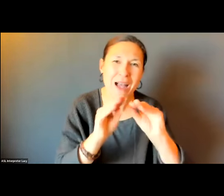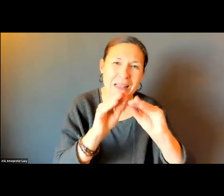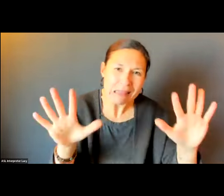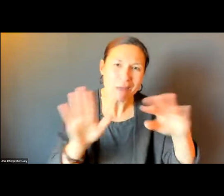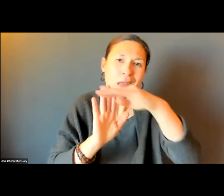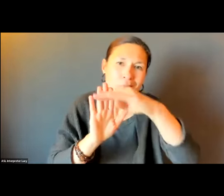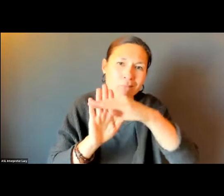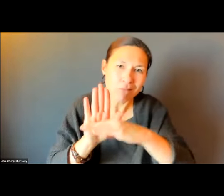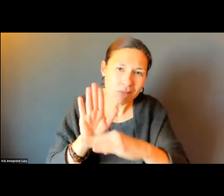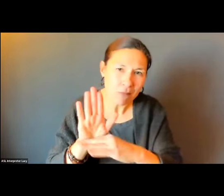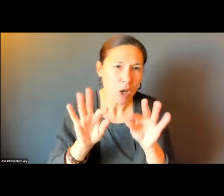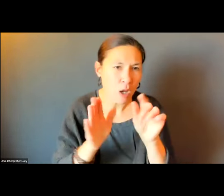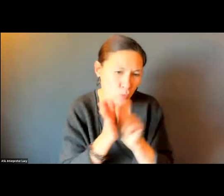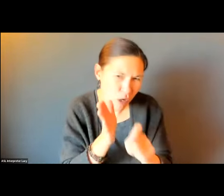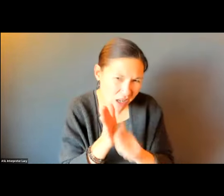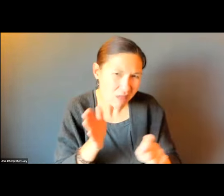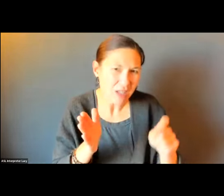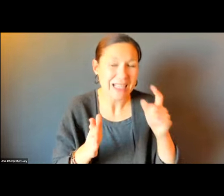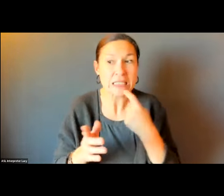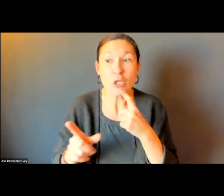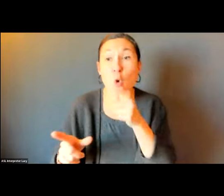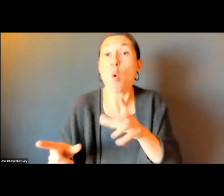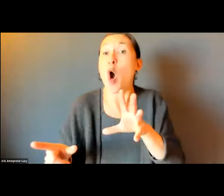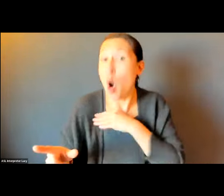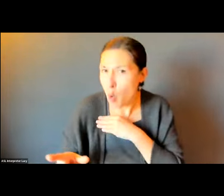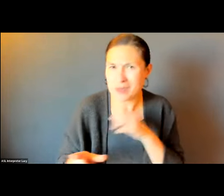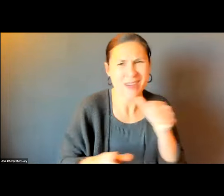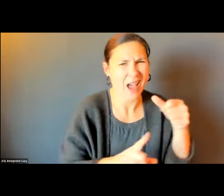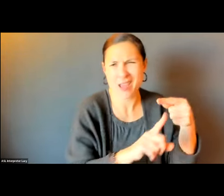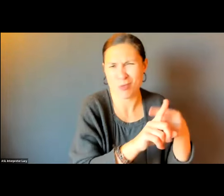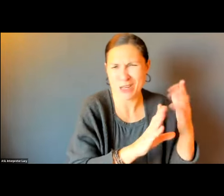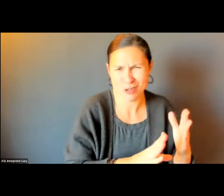MAKING SURE THAT IT IS PASSABLE.